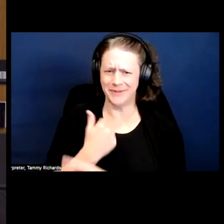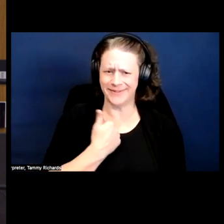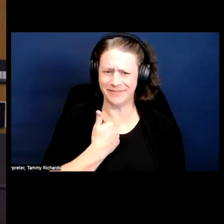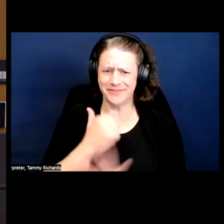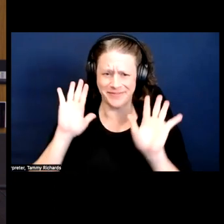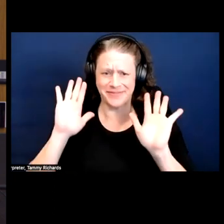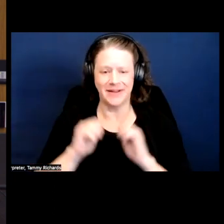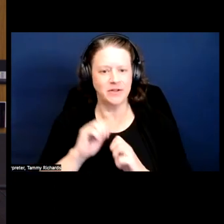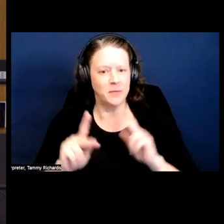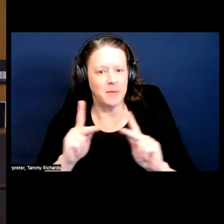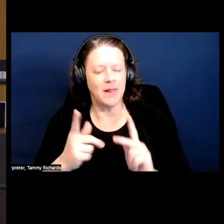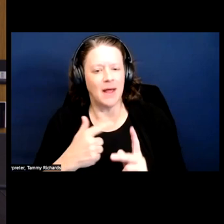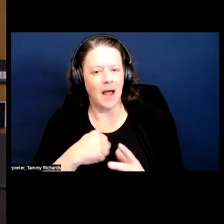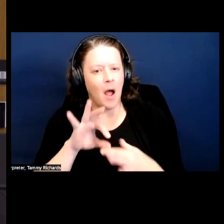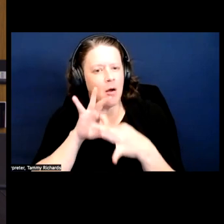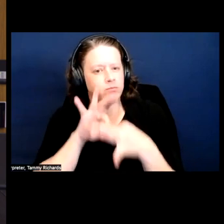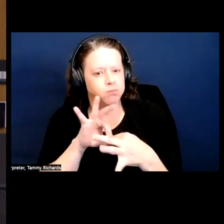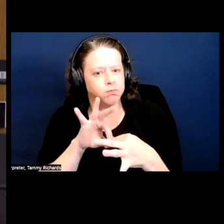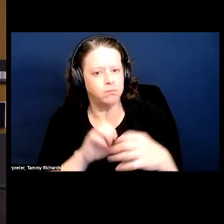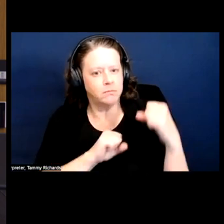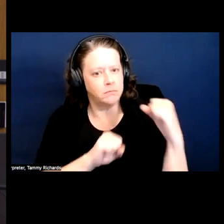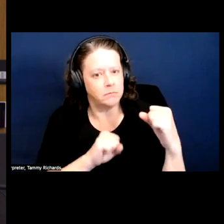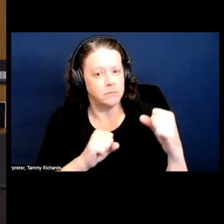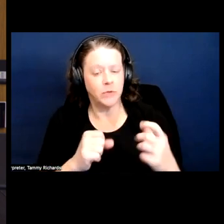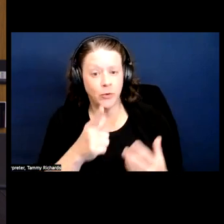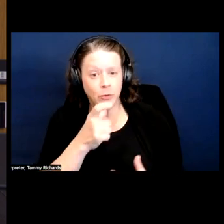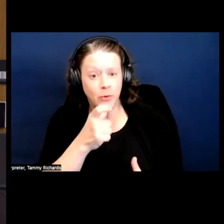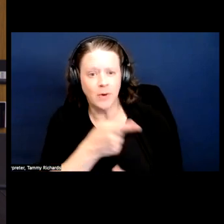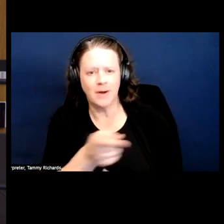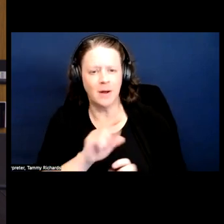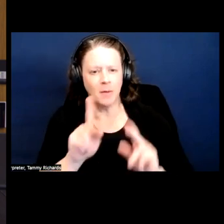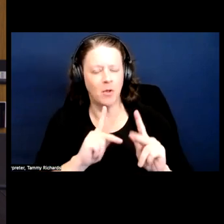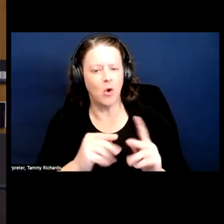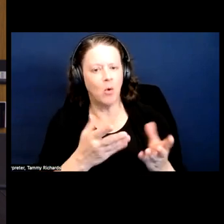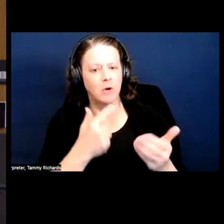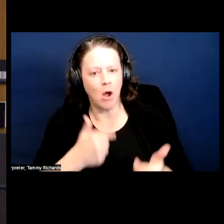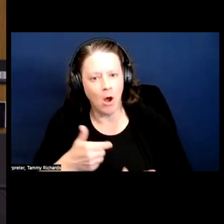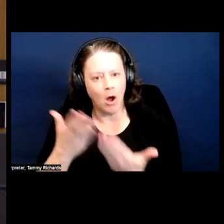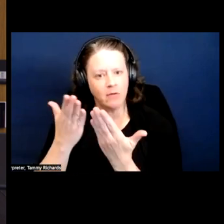So the folks that I most connected with were the people that offered me wisdom around chronic